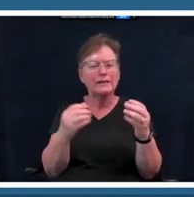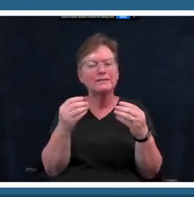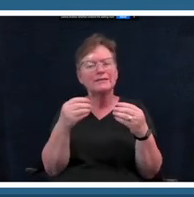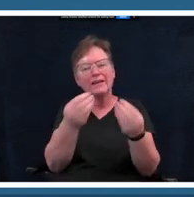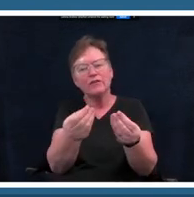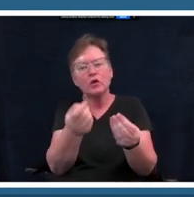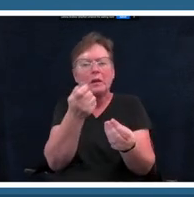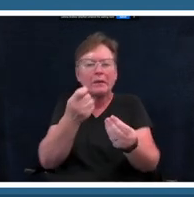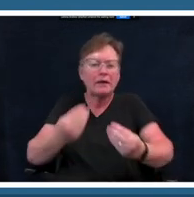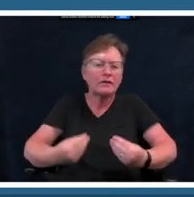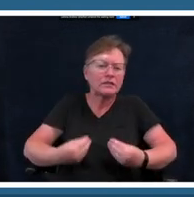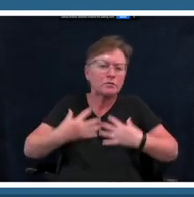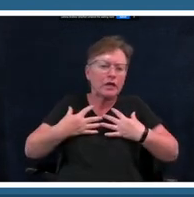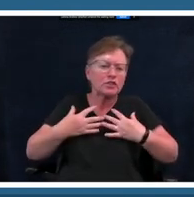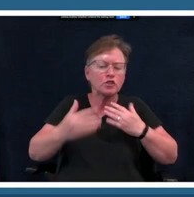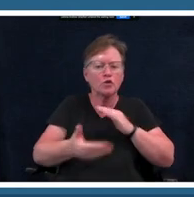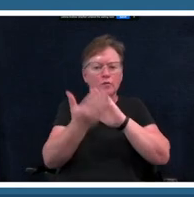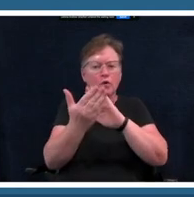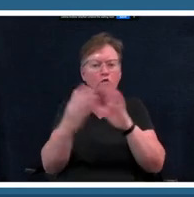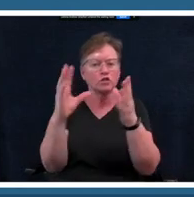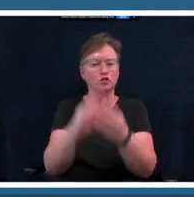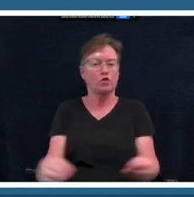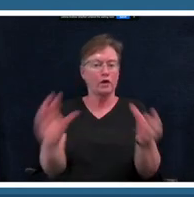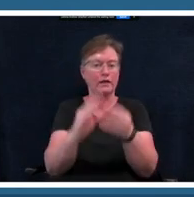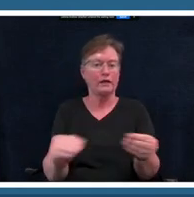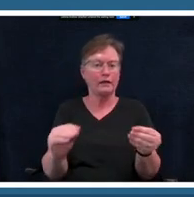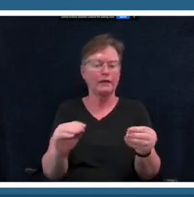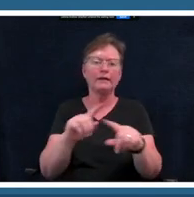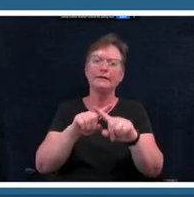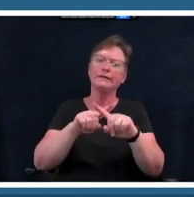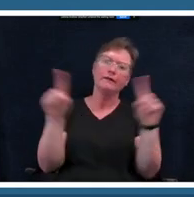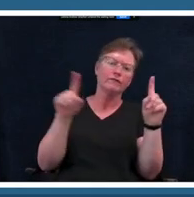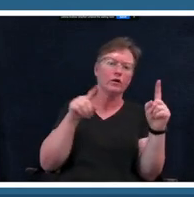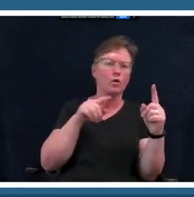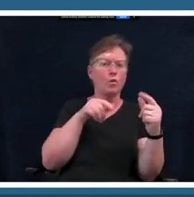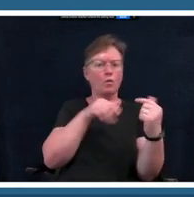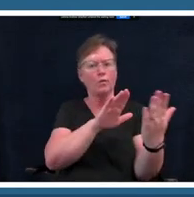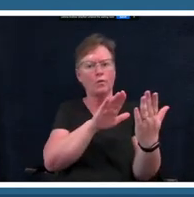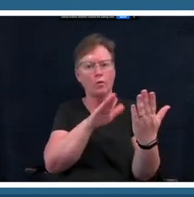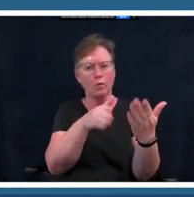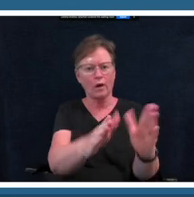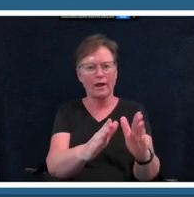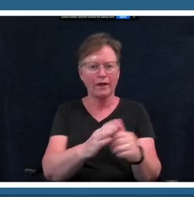storytelling in an entirely different way